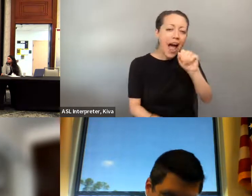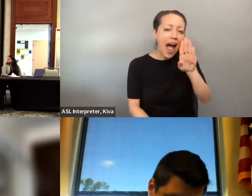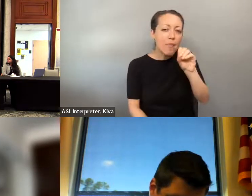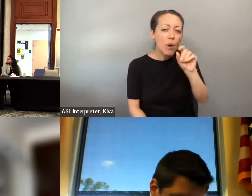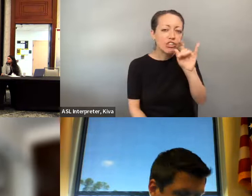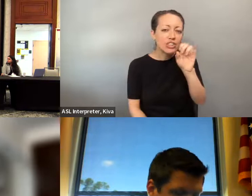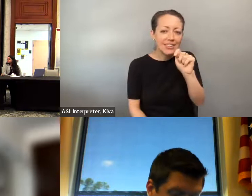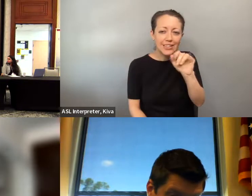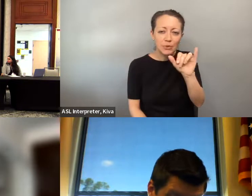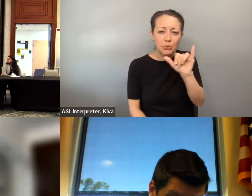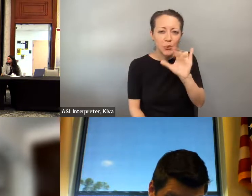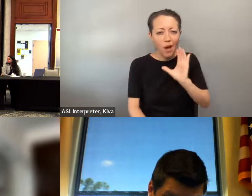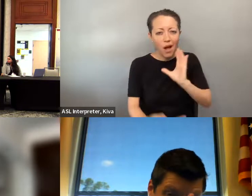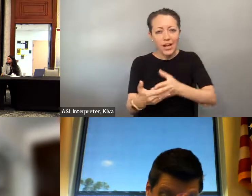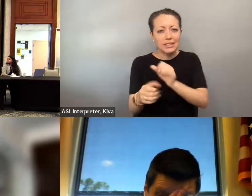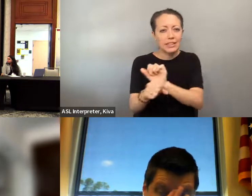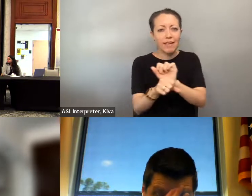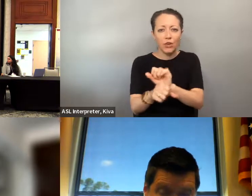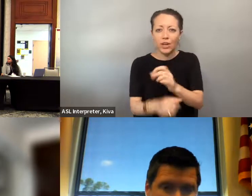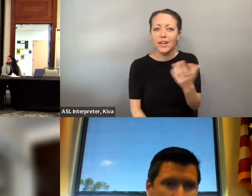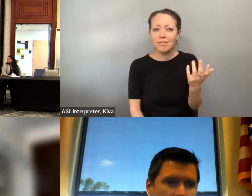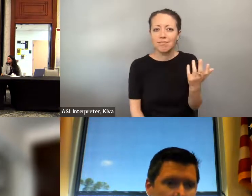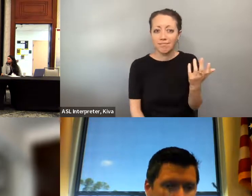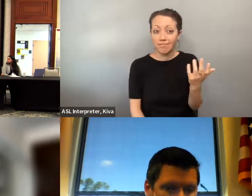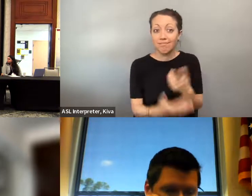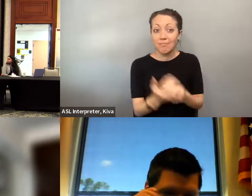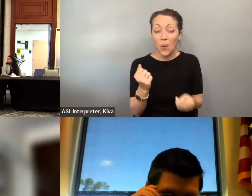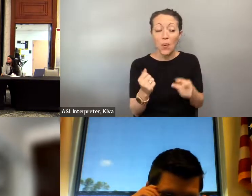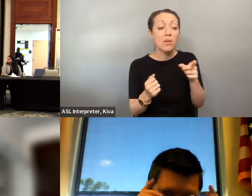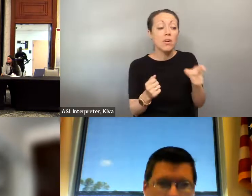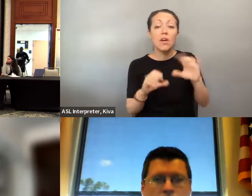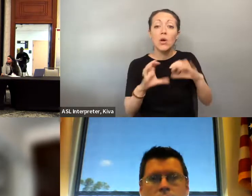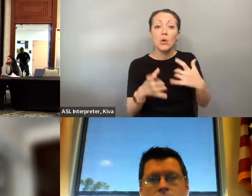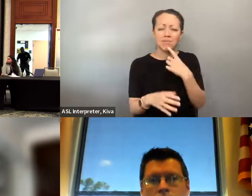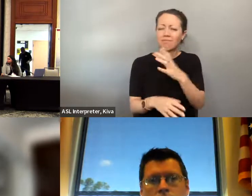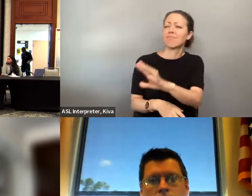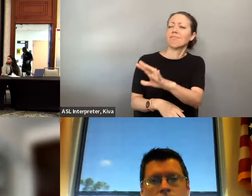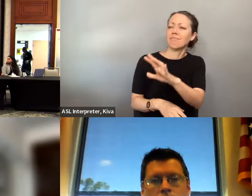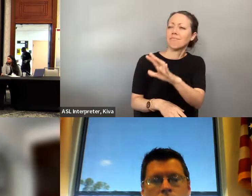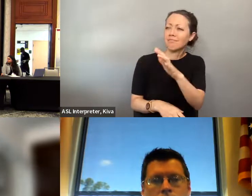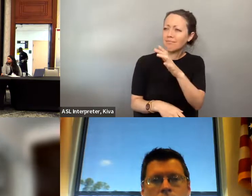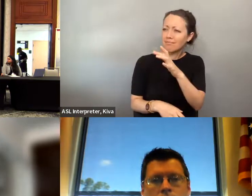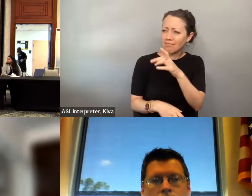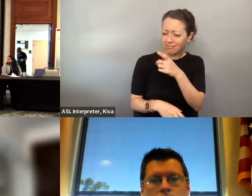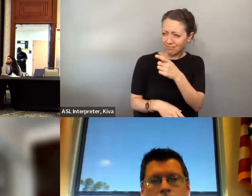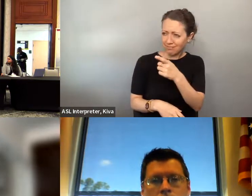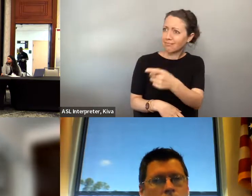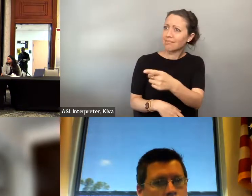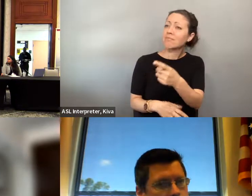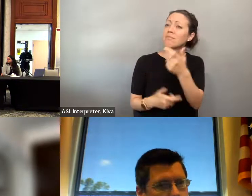The first suffragets who were the women who were trying to fight for the right to vote actually were abolitionists. first suffrage, the women trying to fight for the right to vote were abolitionists and they were so upset and They were quite and they were so upset and offended that a man would try to.